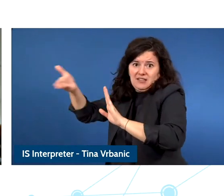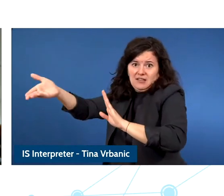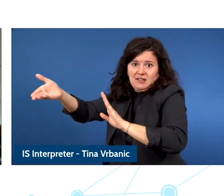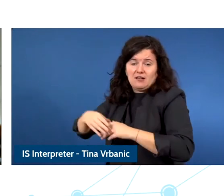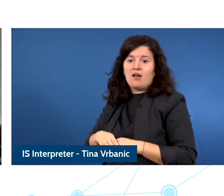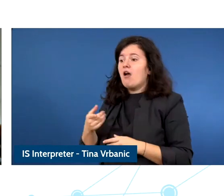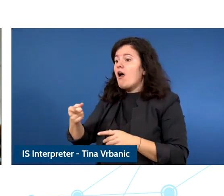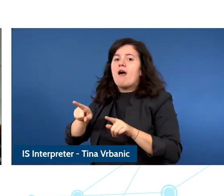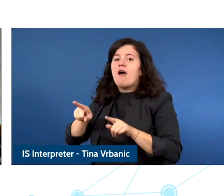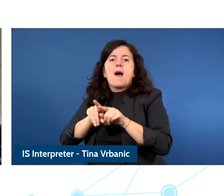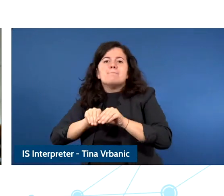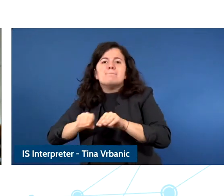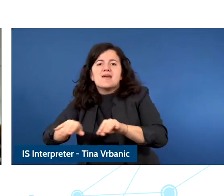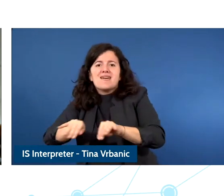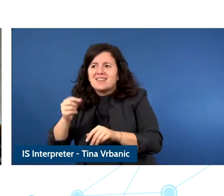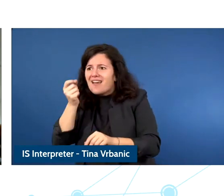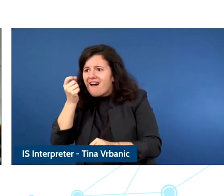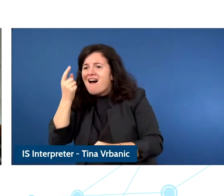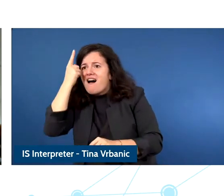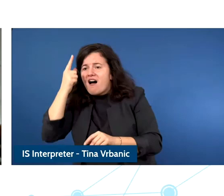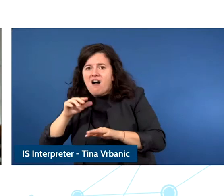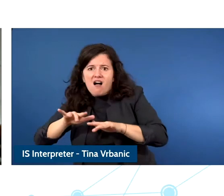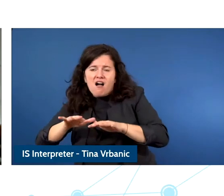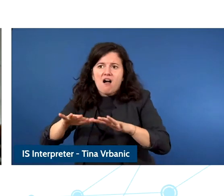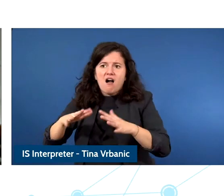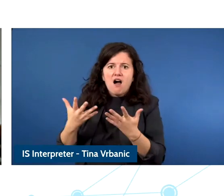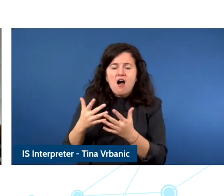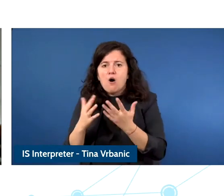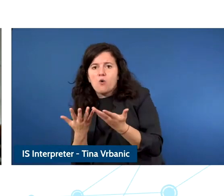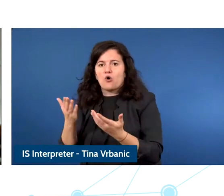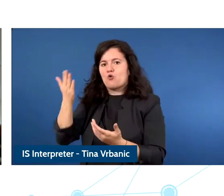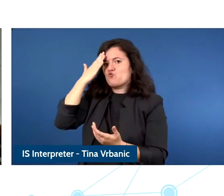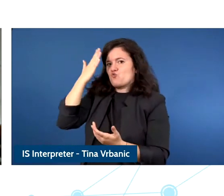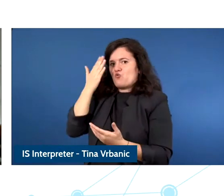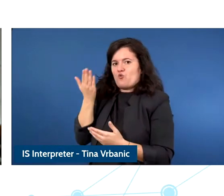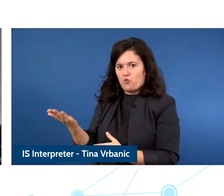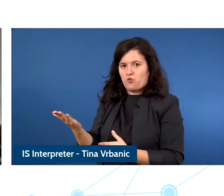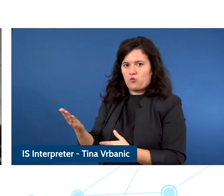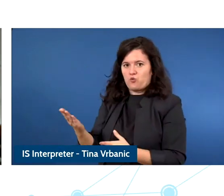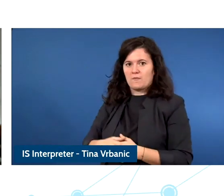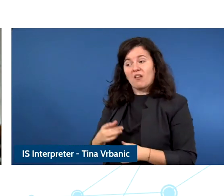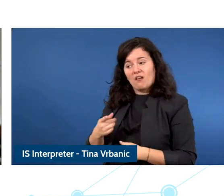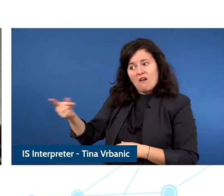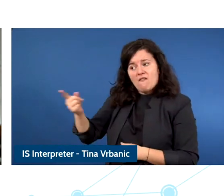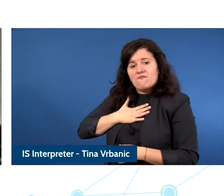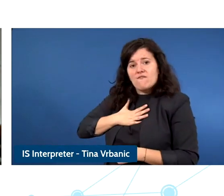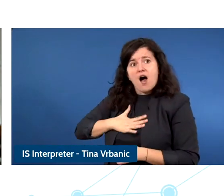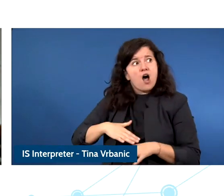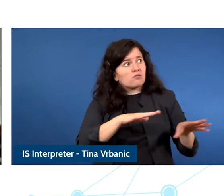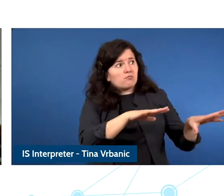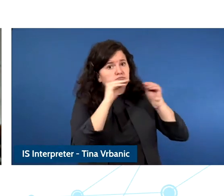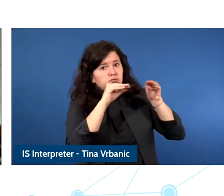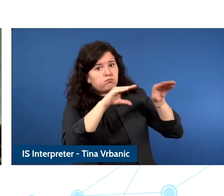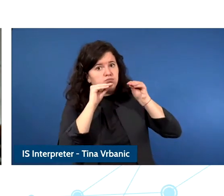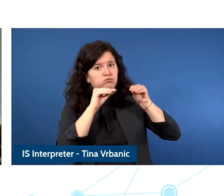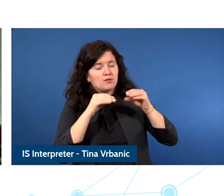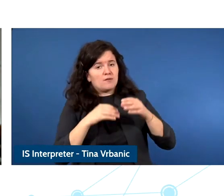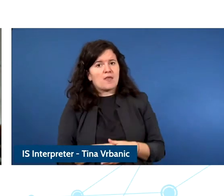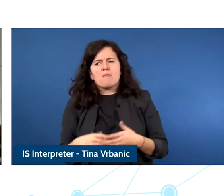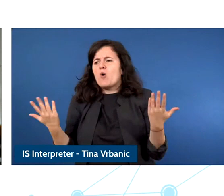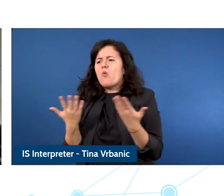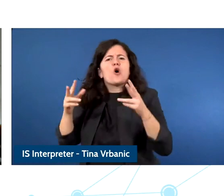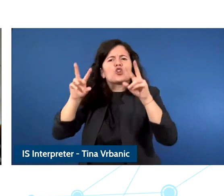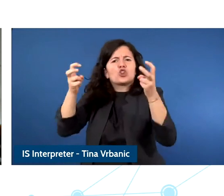these topics to be properly addressed but what are we talking about these topic